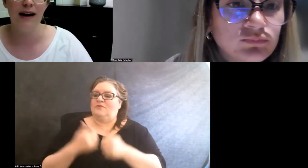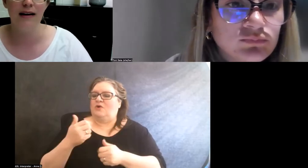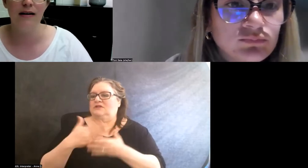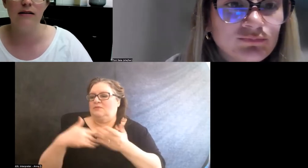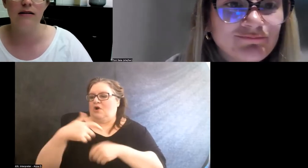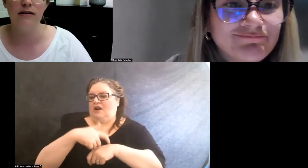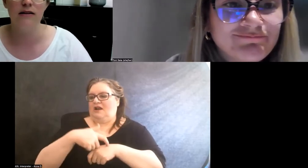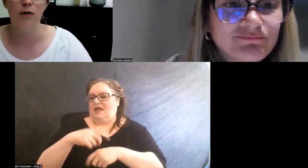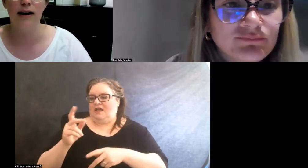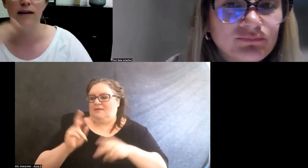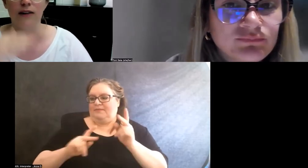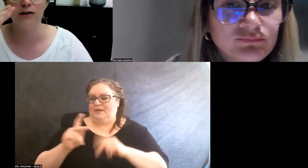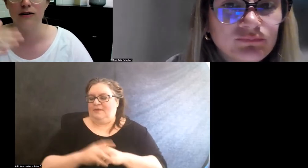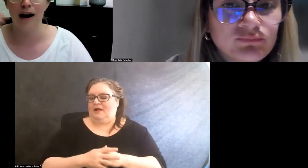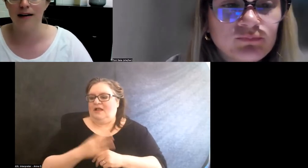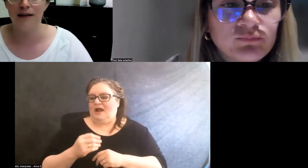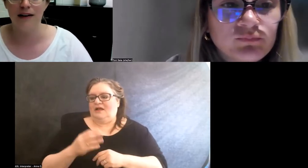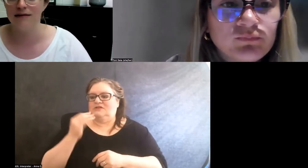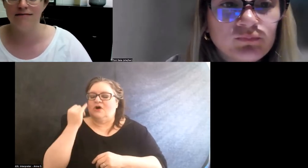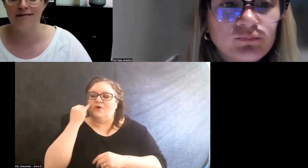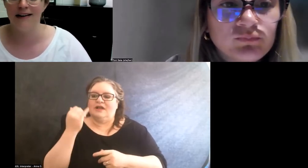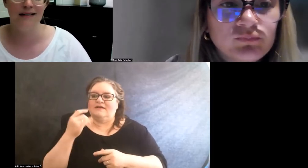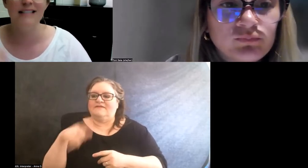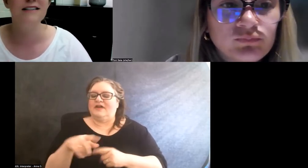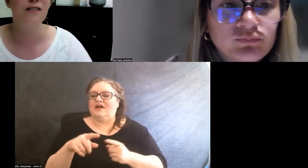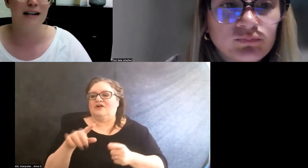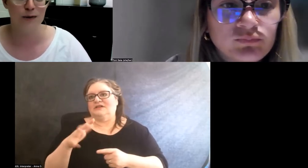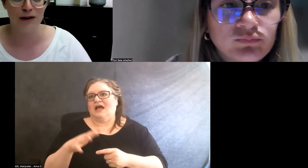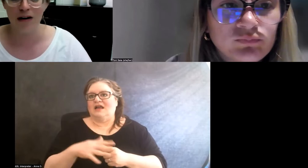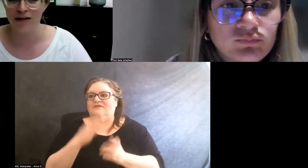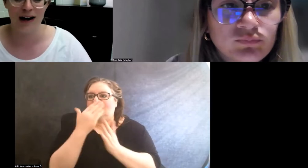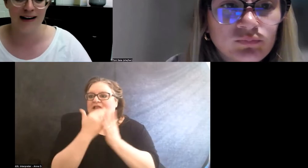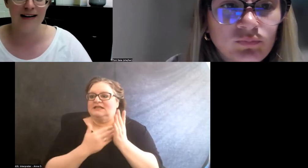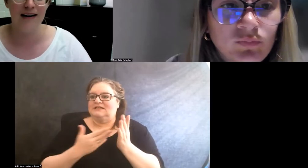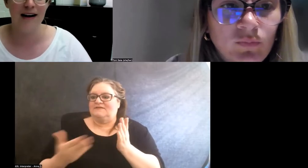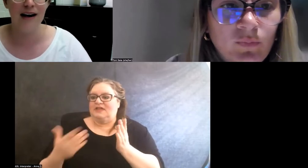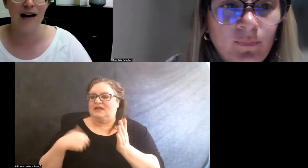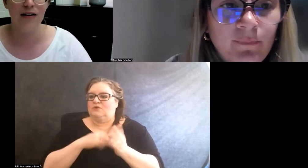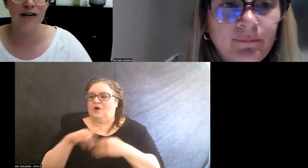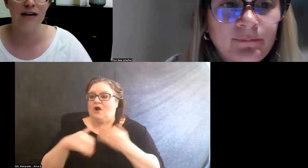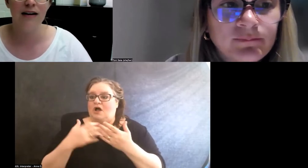And so like if there's kind of a list of things, we're all trying to get done together,